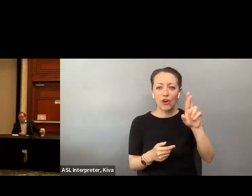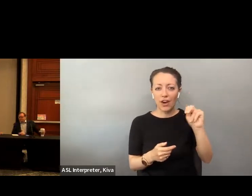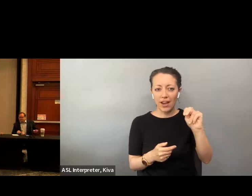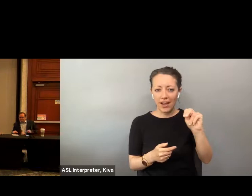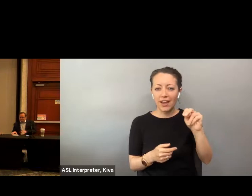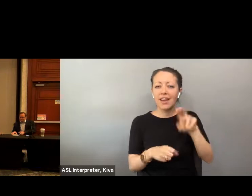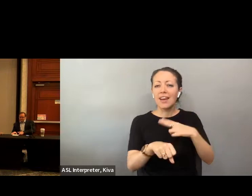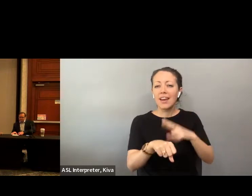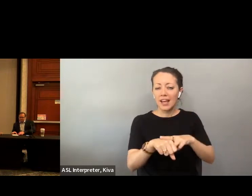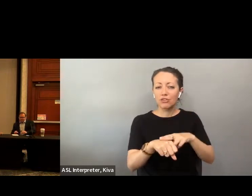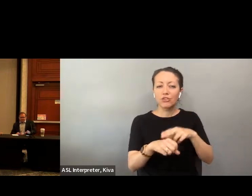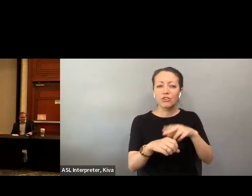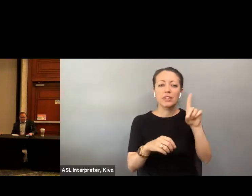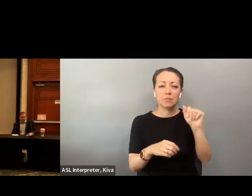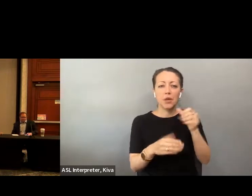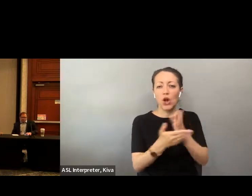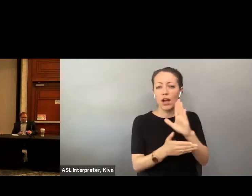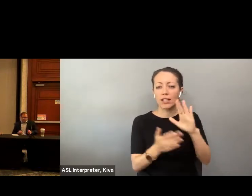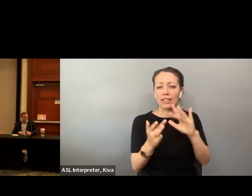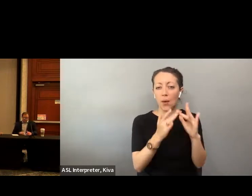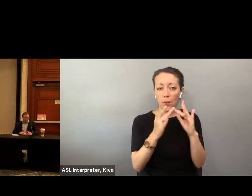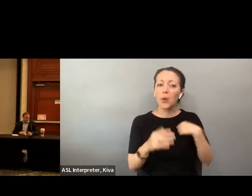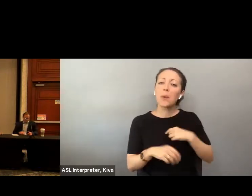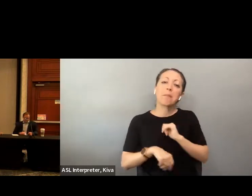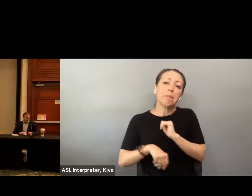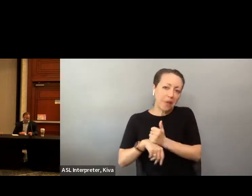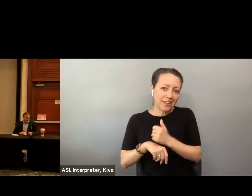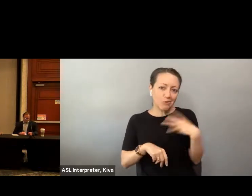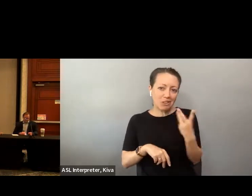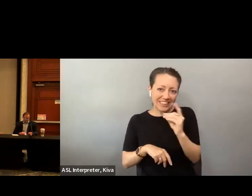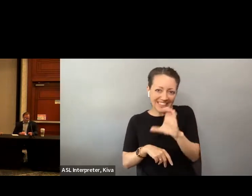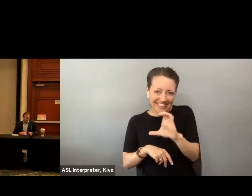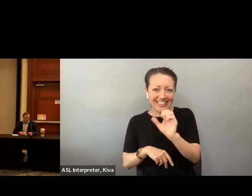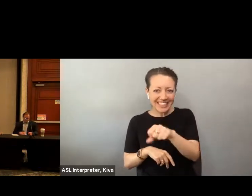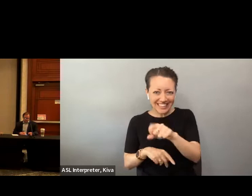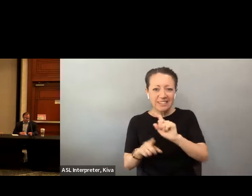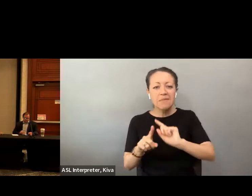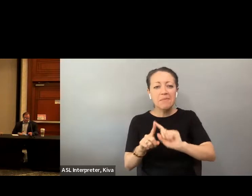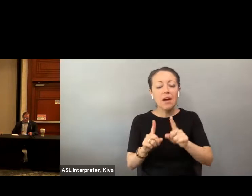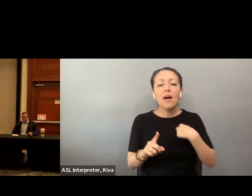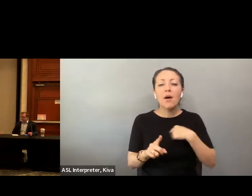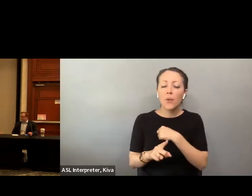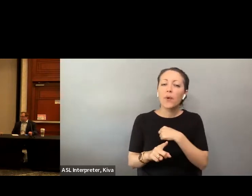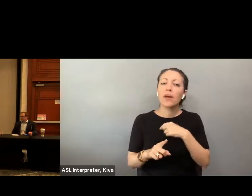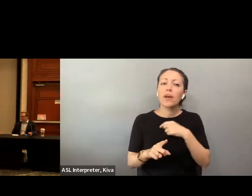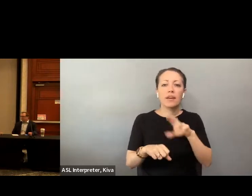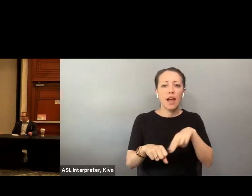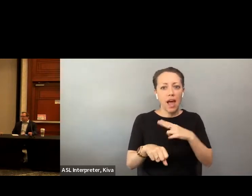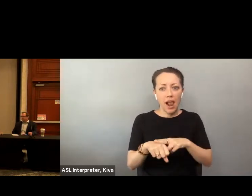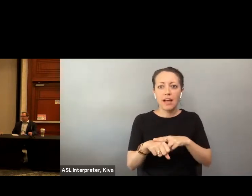I am the voter. Access and engagement manager at Ndr. N. manager at NDRN, the national disability rights network, we